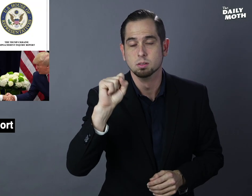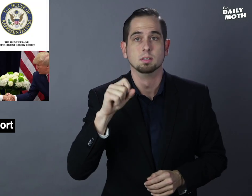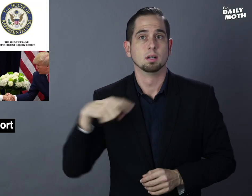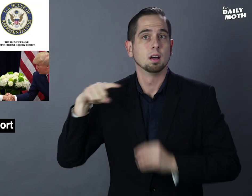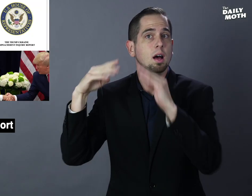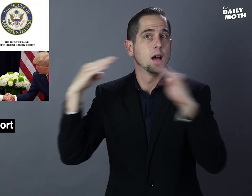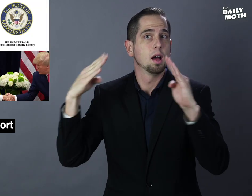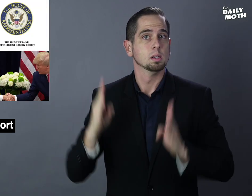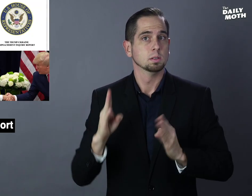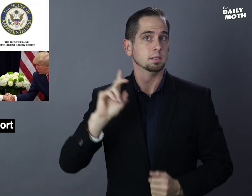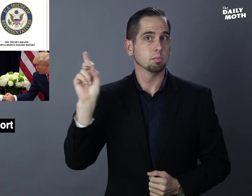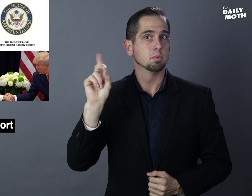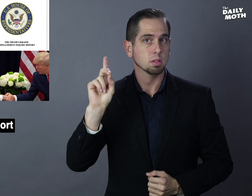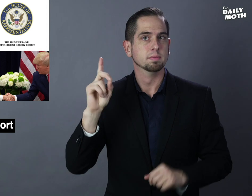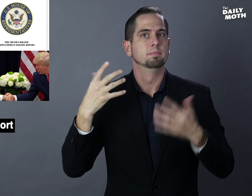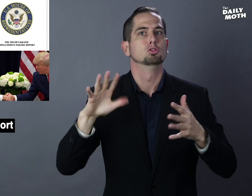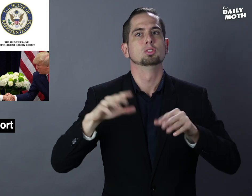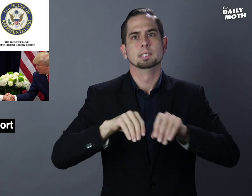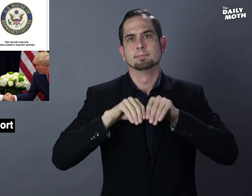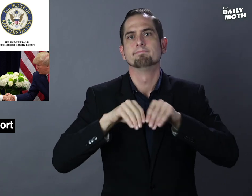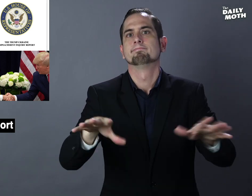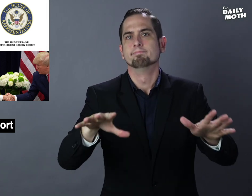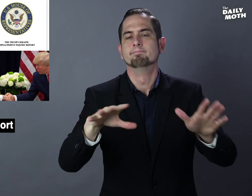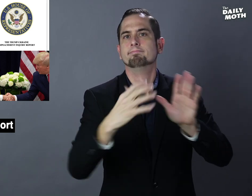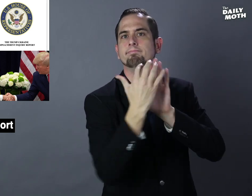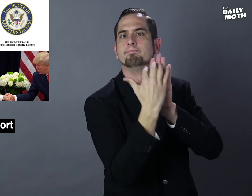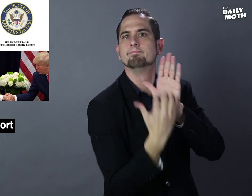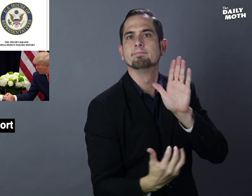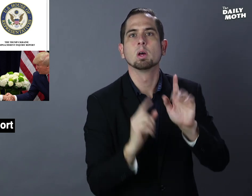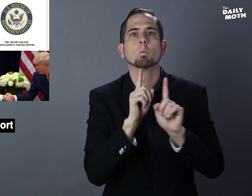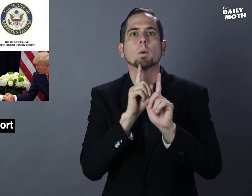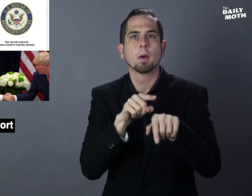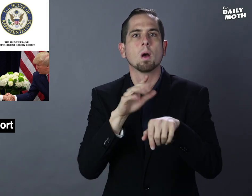House Democrats released a report on